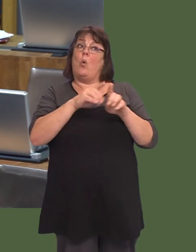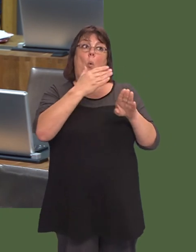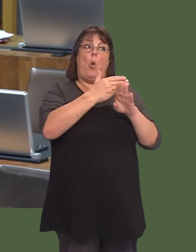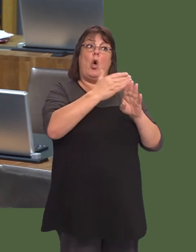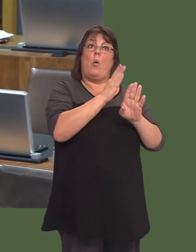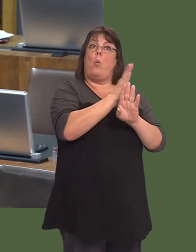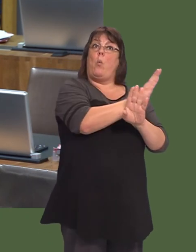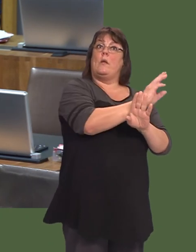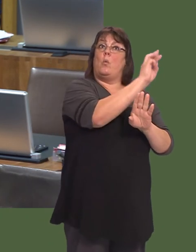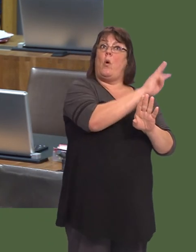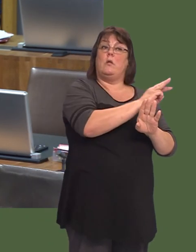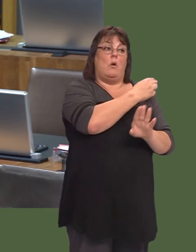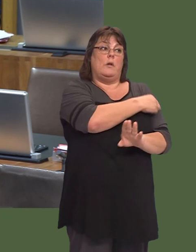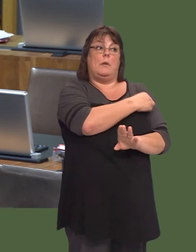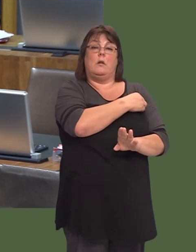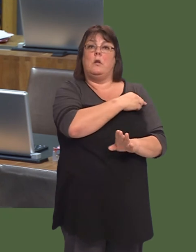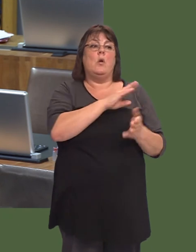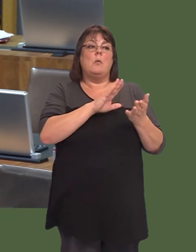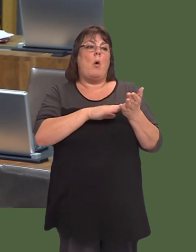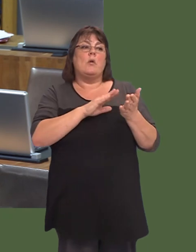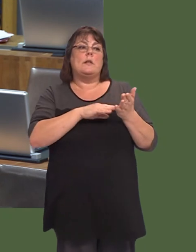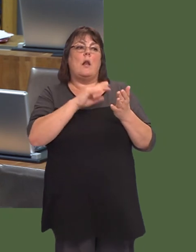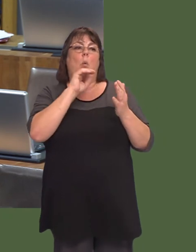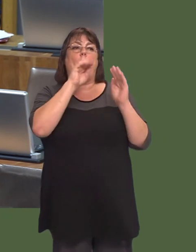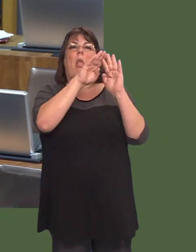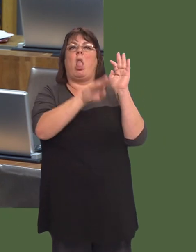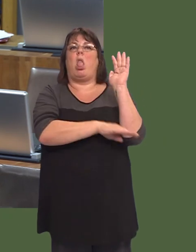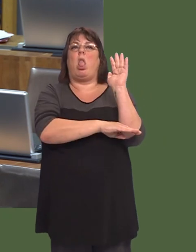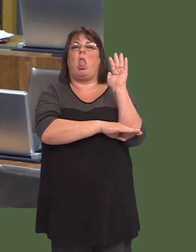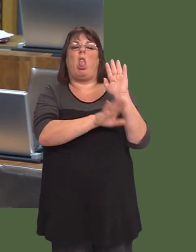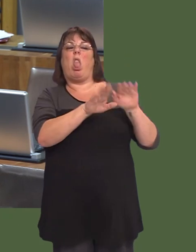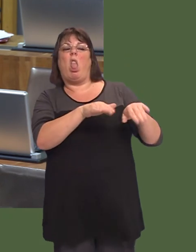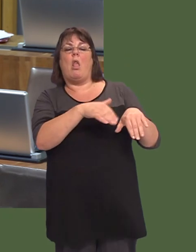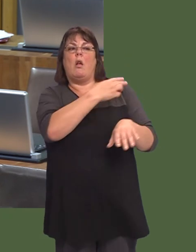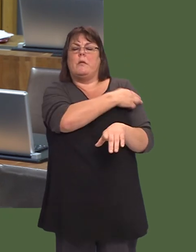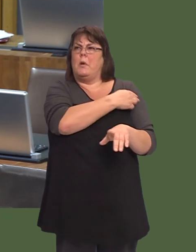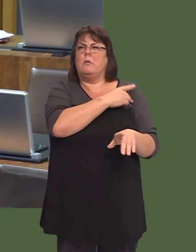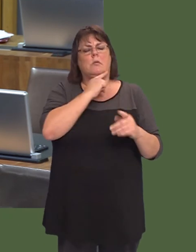So, thereís no question of Morriston losing its status as one of our most important DGHs.